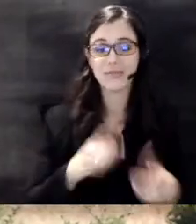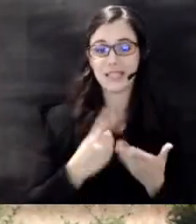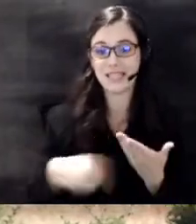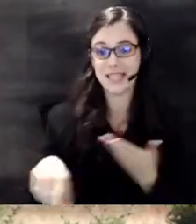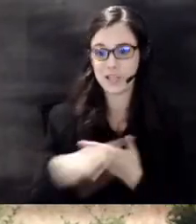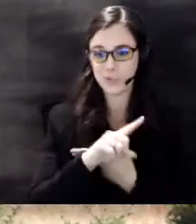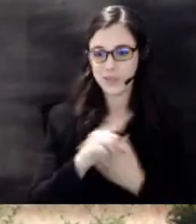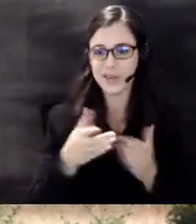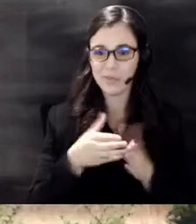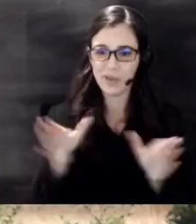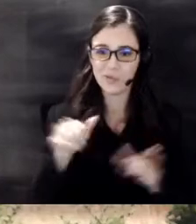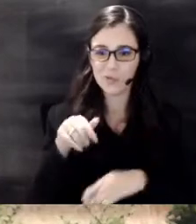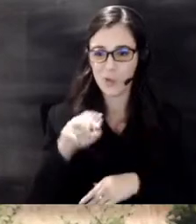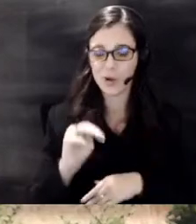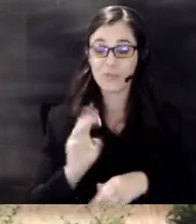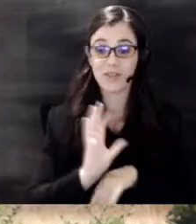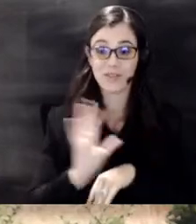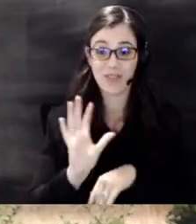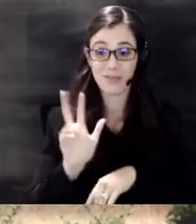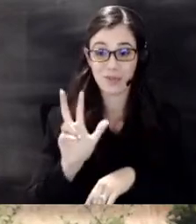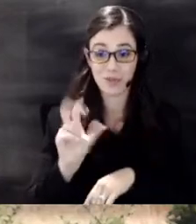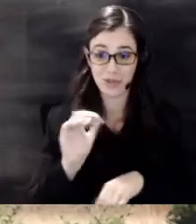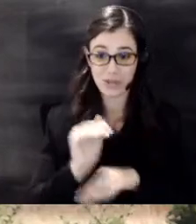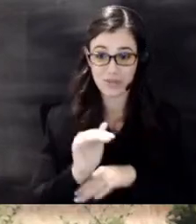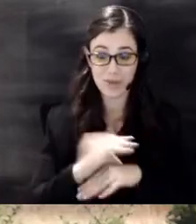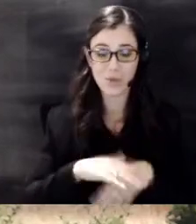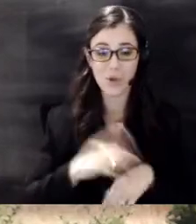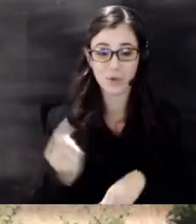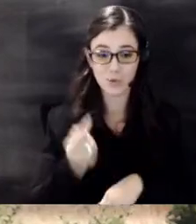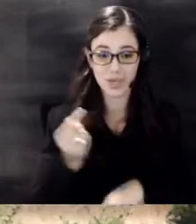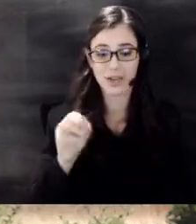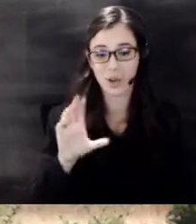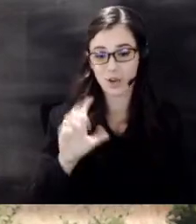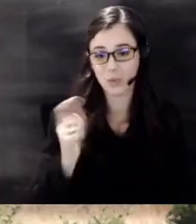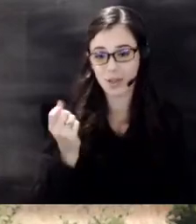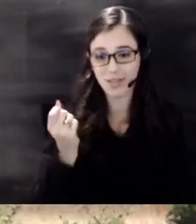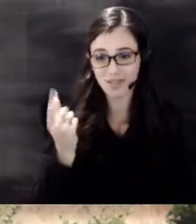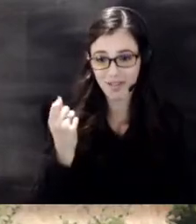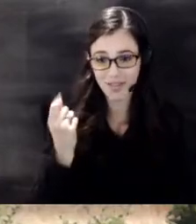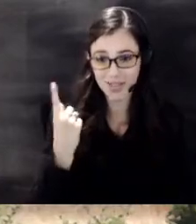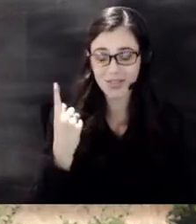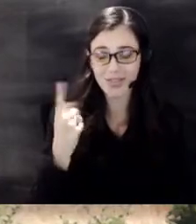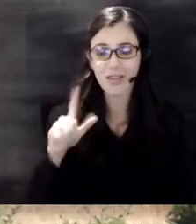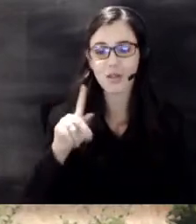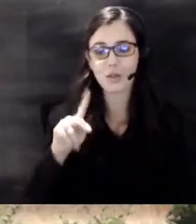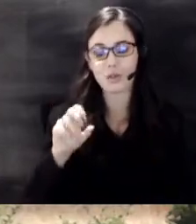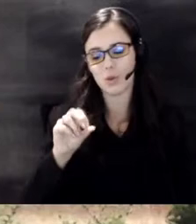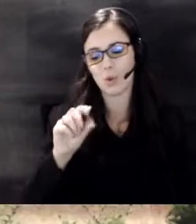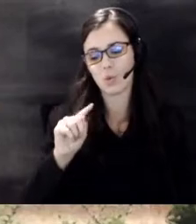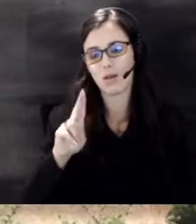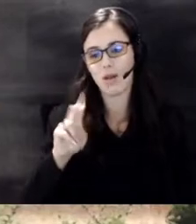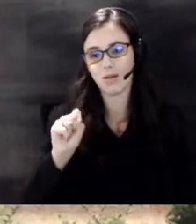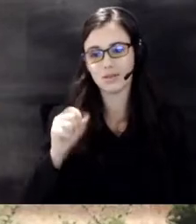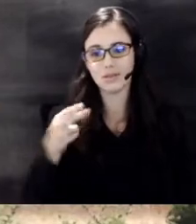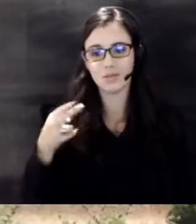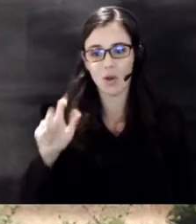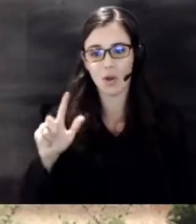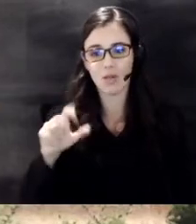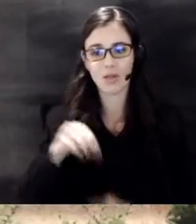forum at 5 30 pm on Tuesday October 11th in Lotus Hall at Botanica we will have a forum